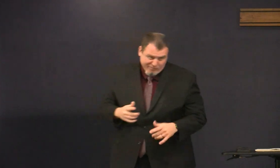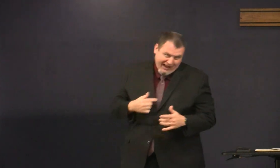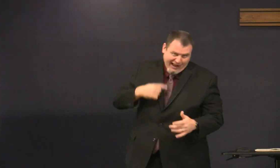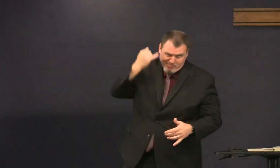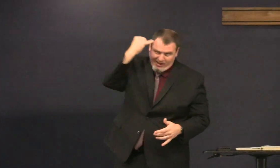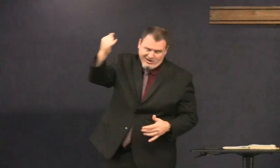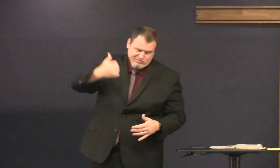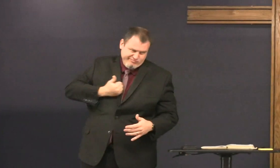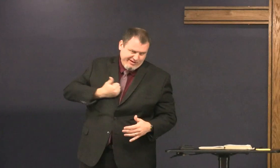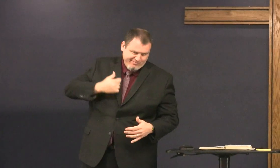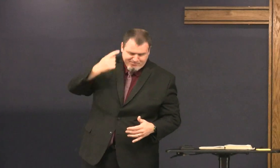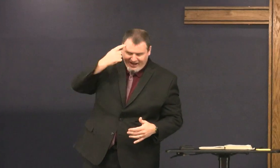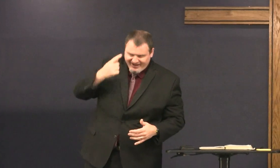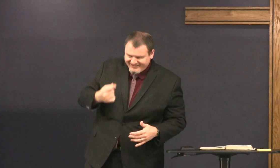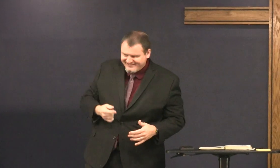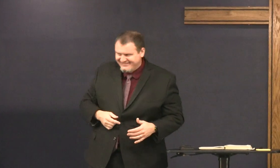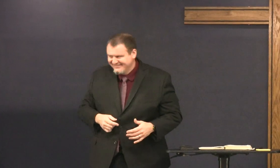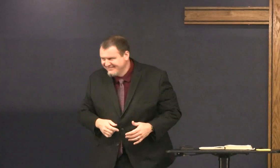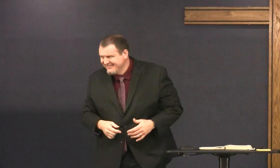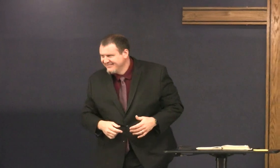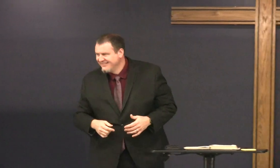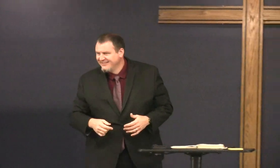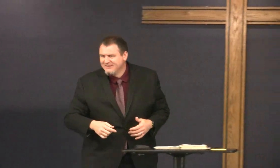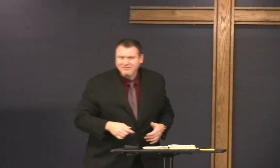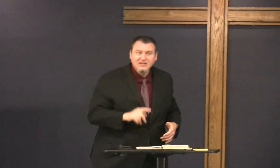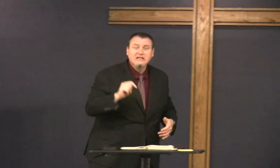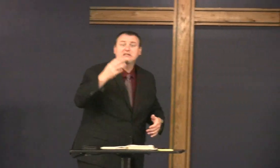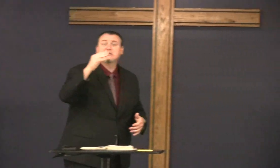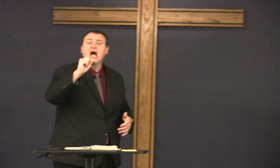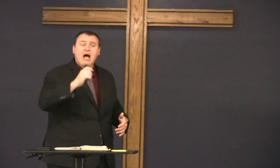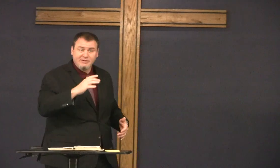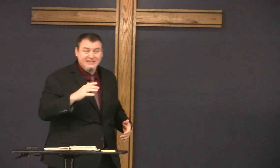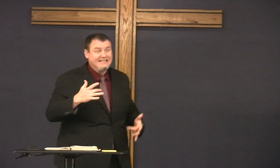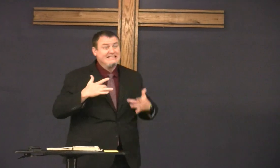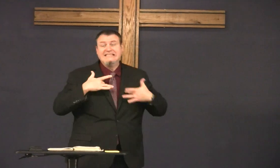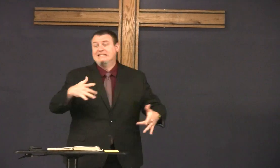probably upset I just imagine myself that was my imagination but Thomas